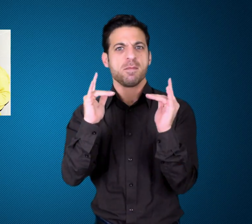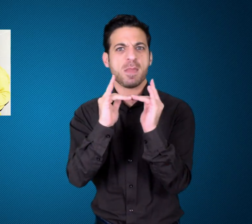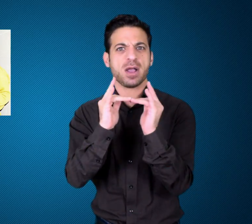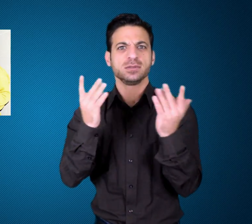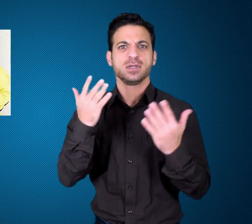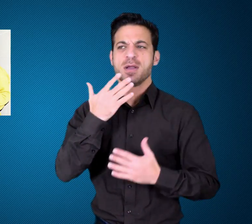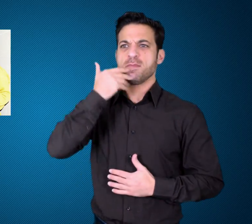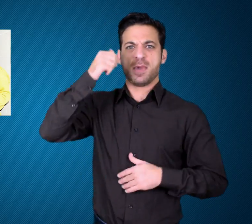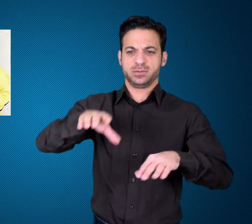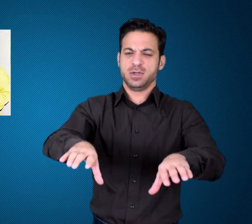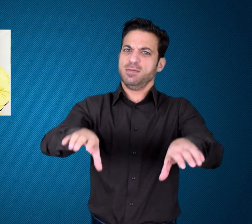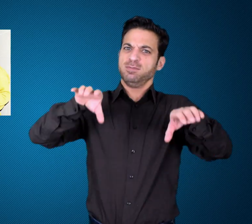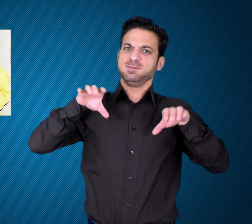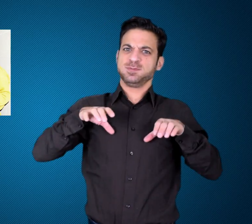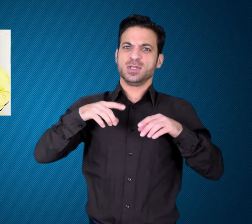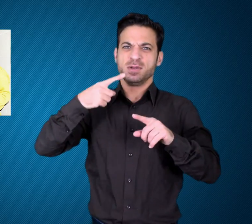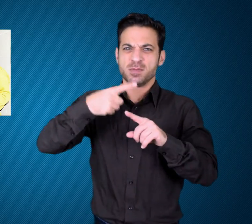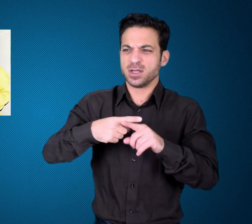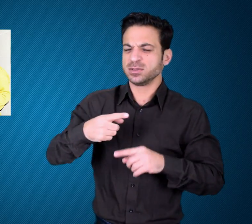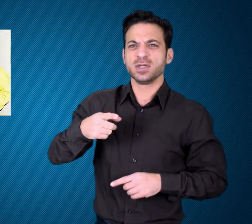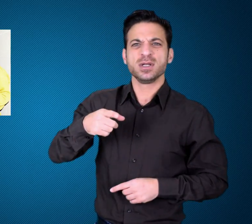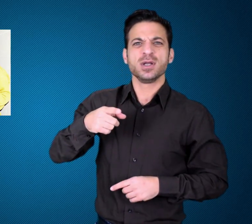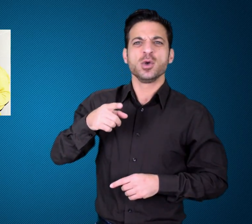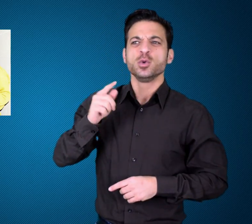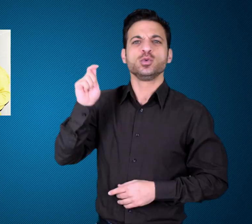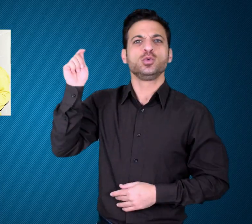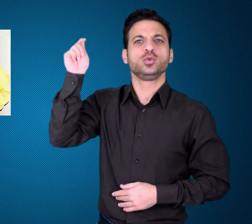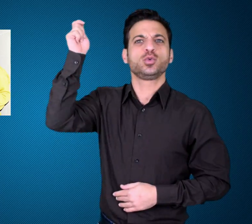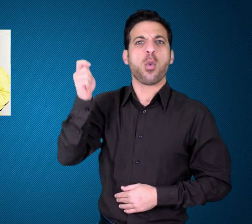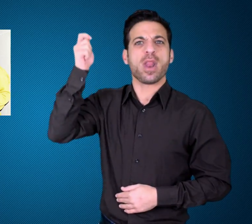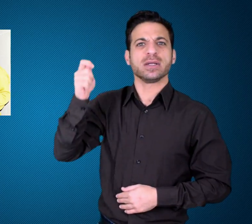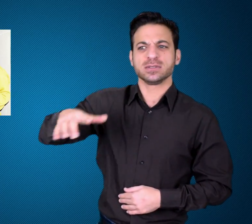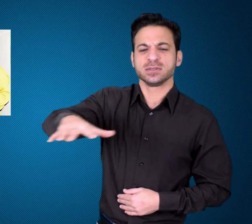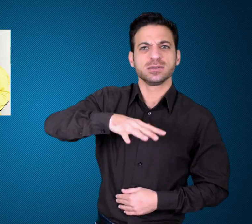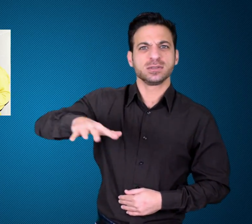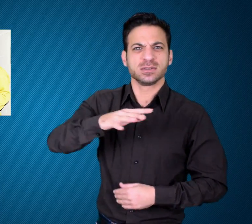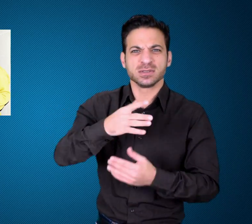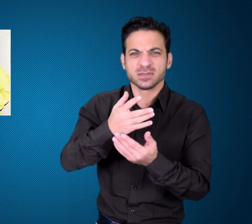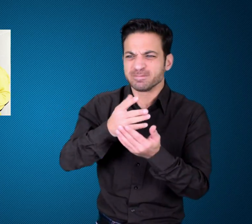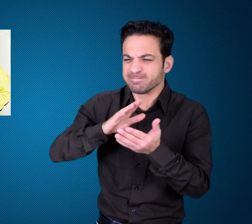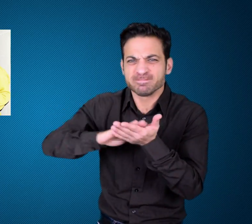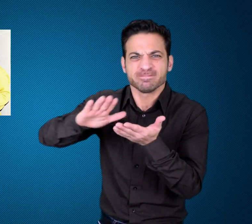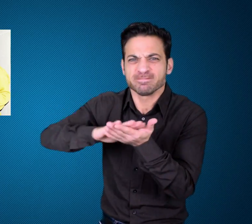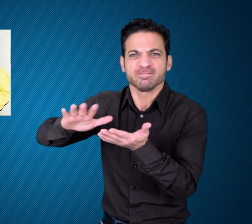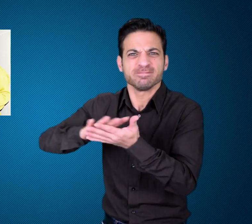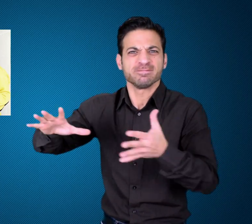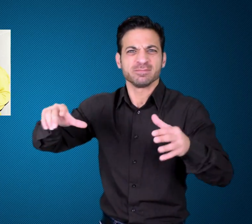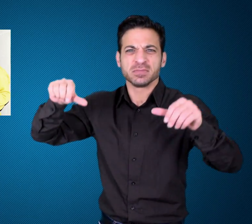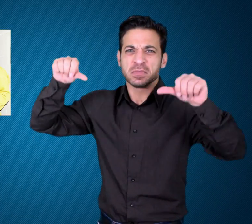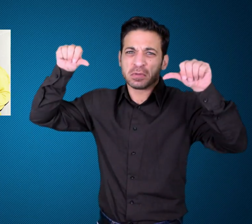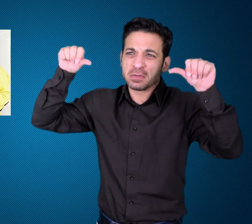and bedrolls and clean toilets. The